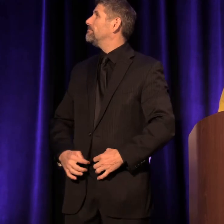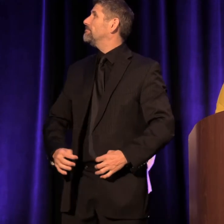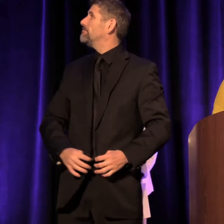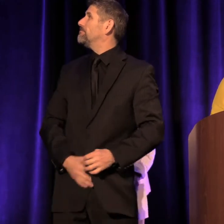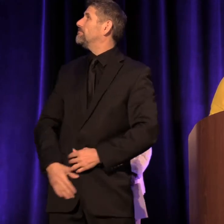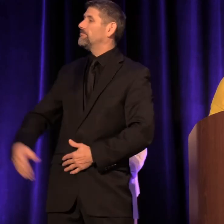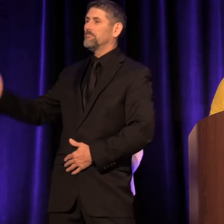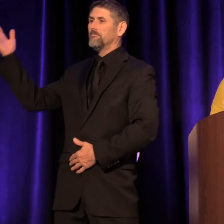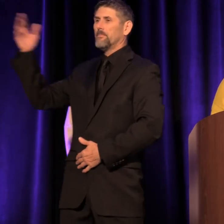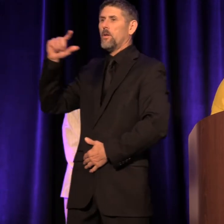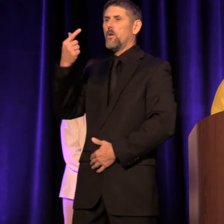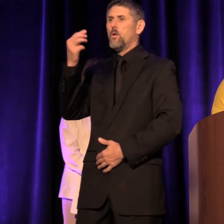Gordon Davidson.